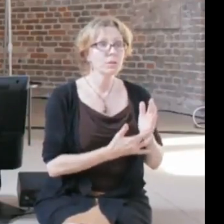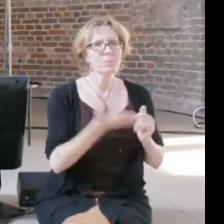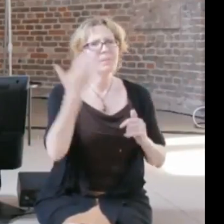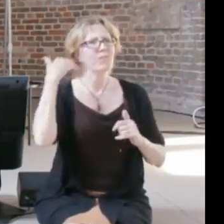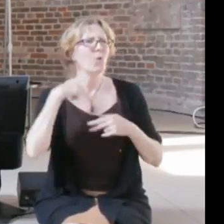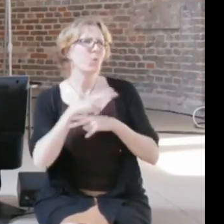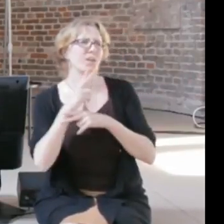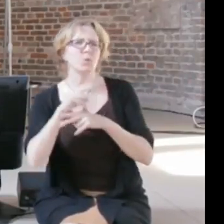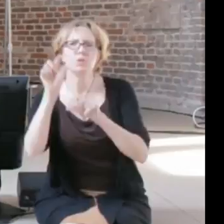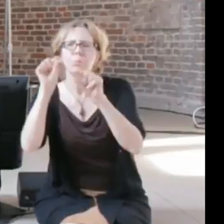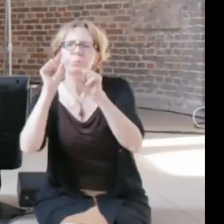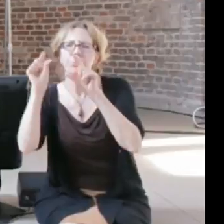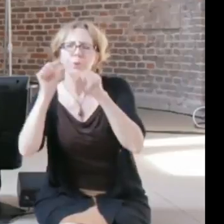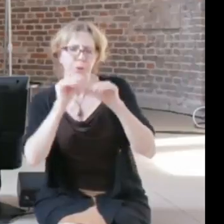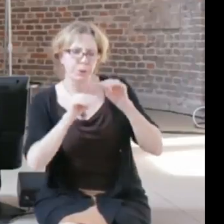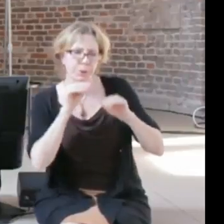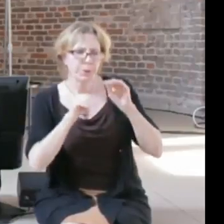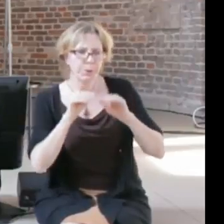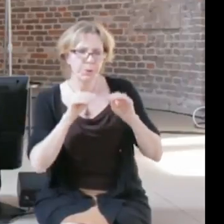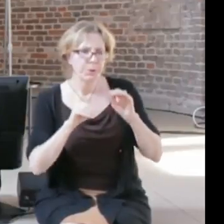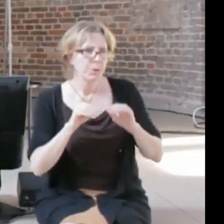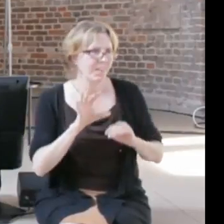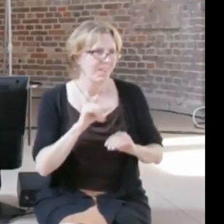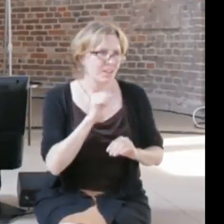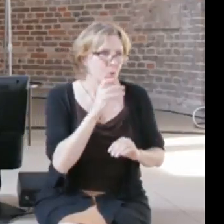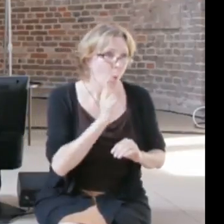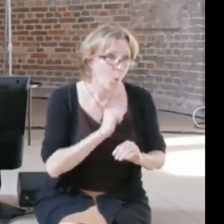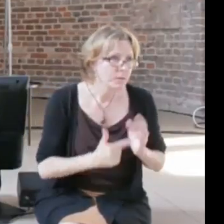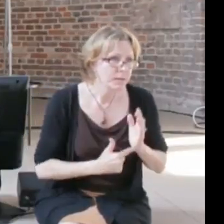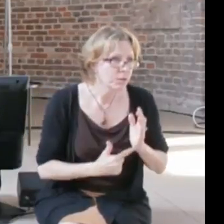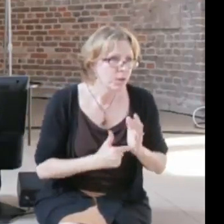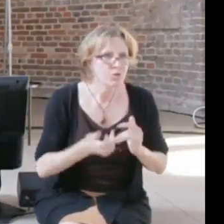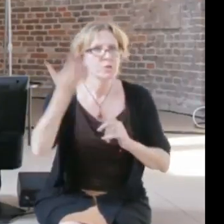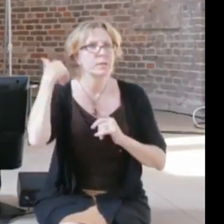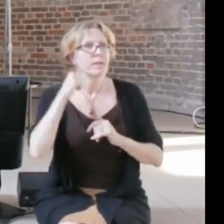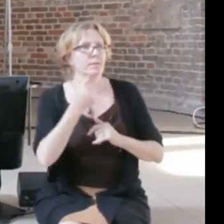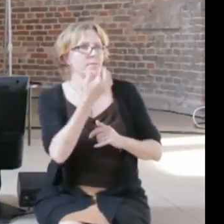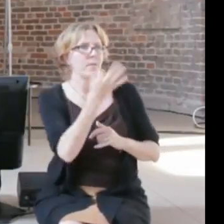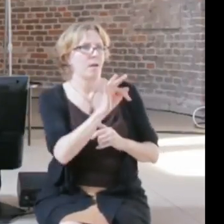necessarily think of it as very modern technology today, and you don't actually take somebody